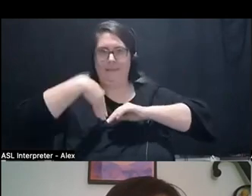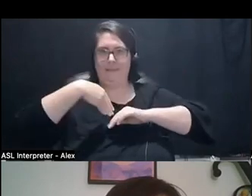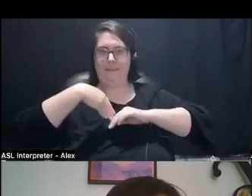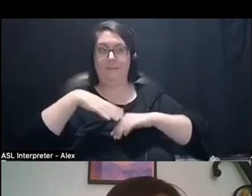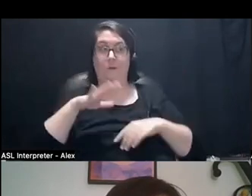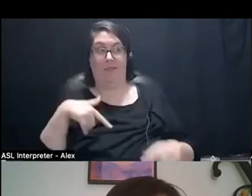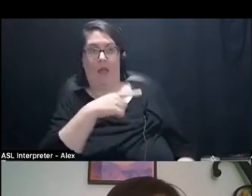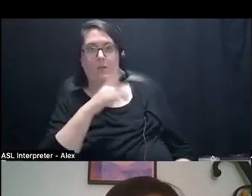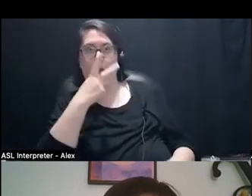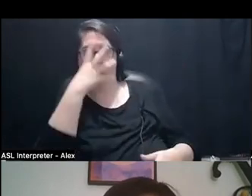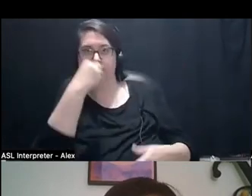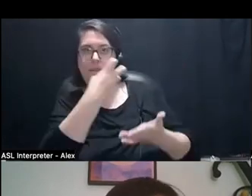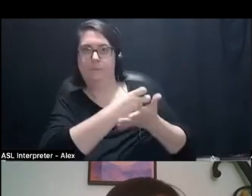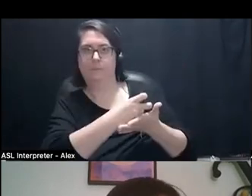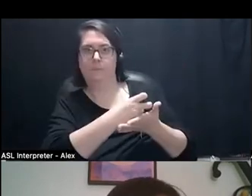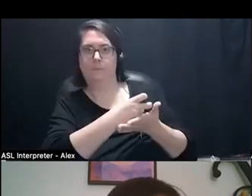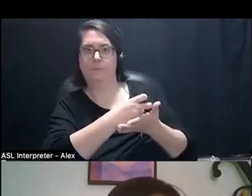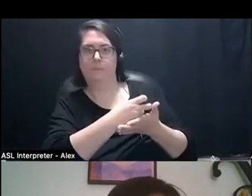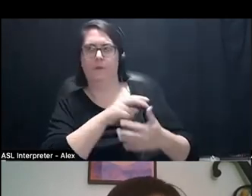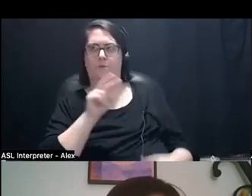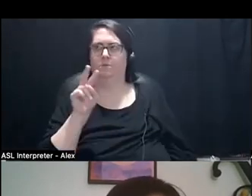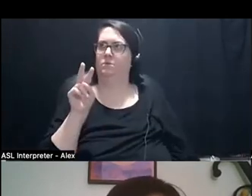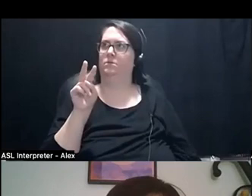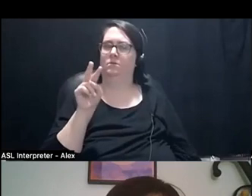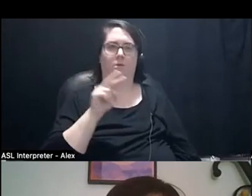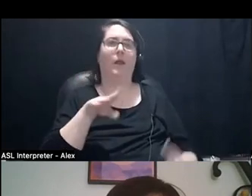"That's where I sleep, like, during my shift." Right? So like "That's where I take a break."